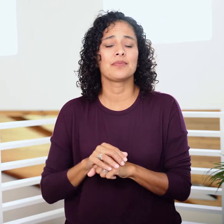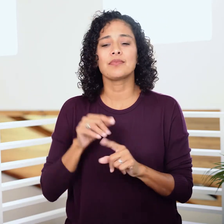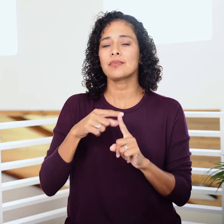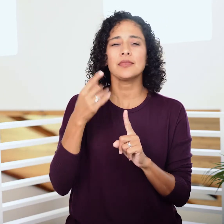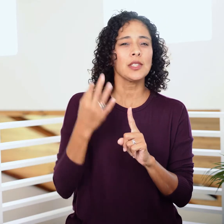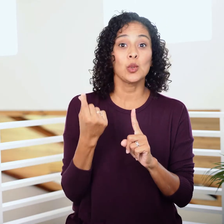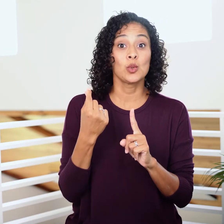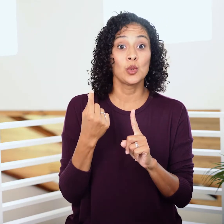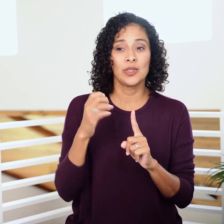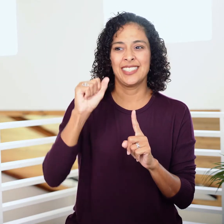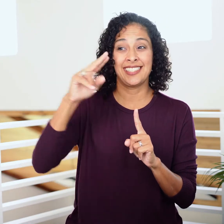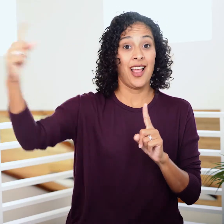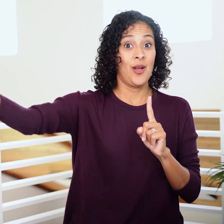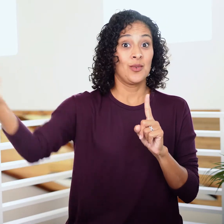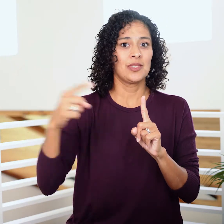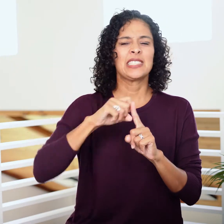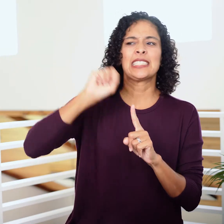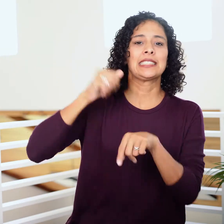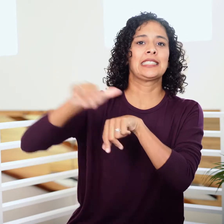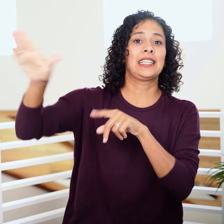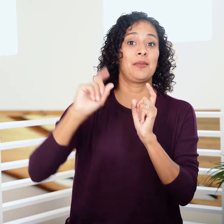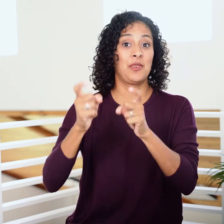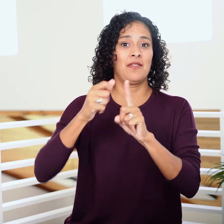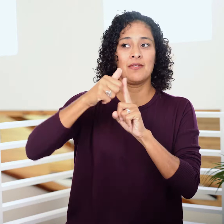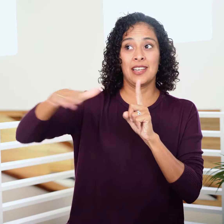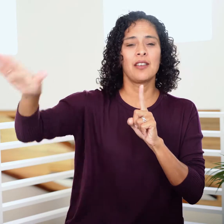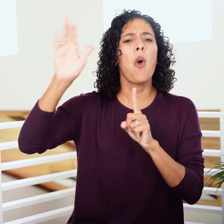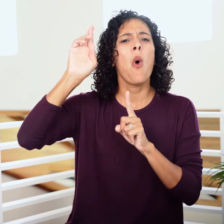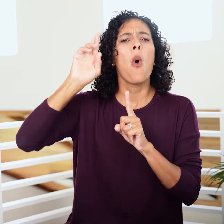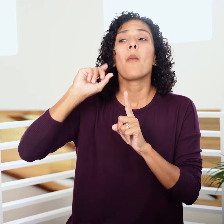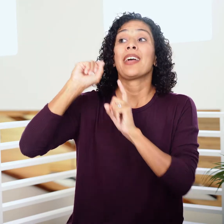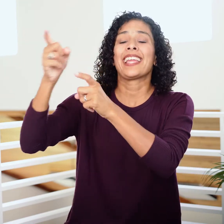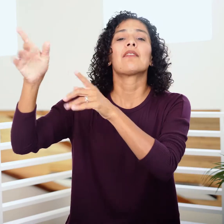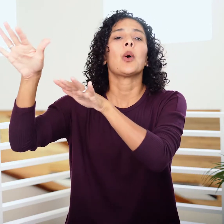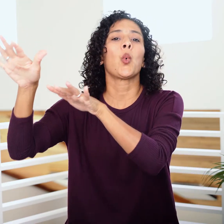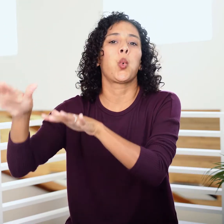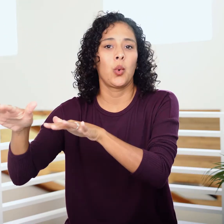He sends a present ahead to Esau to appease him,